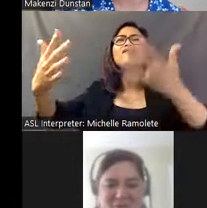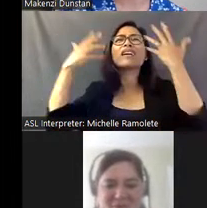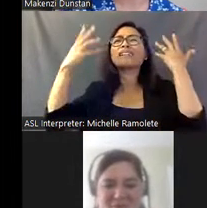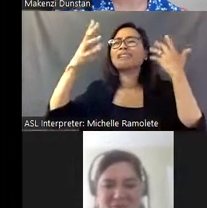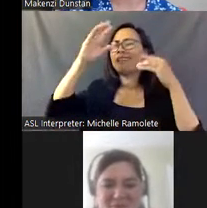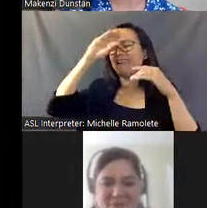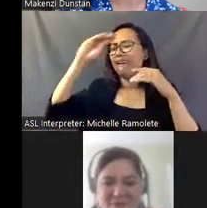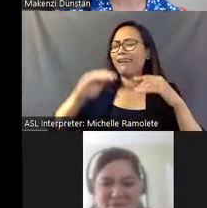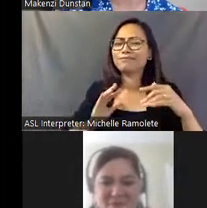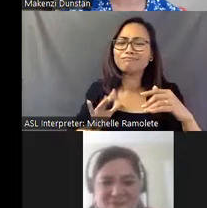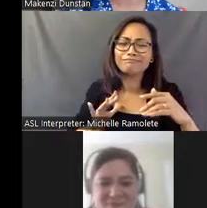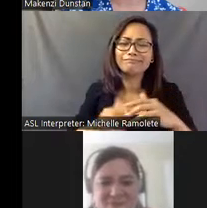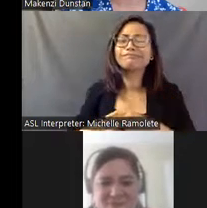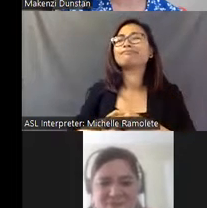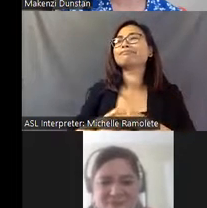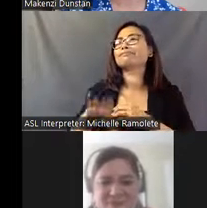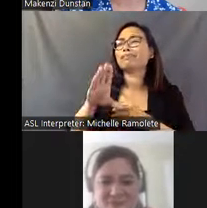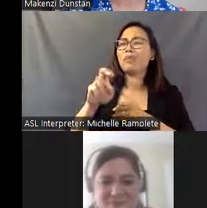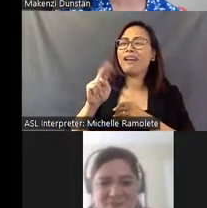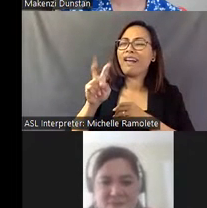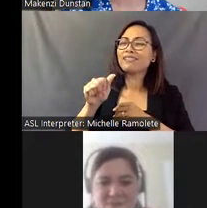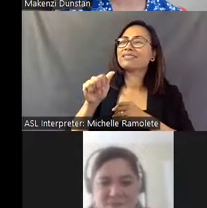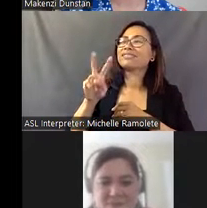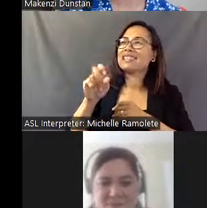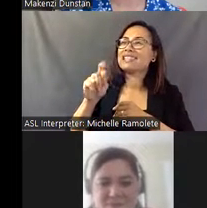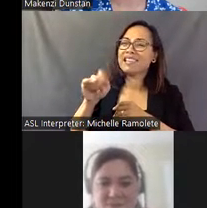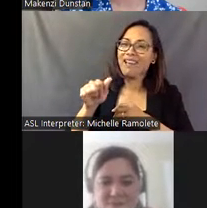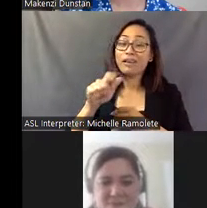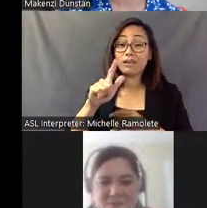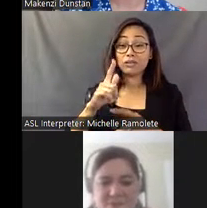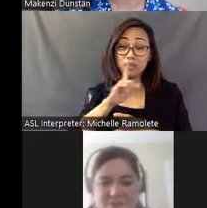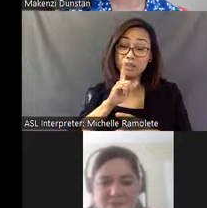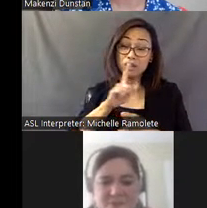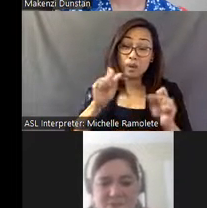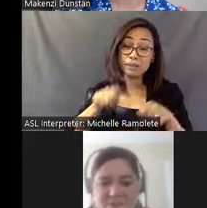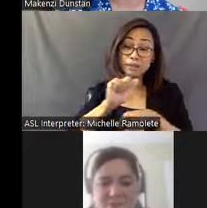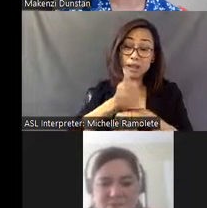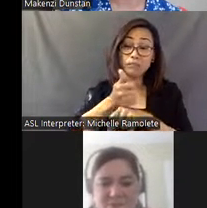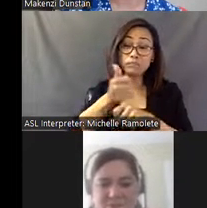But the other thing is, you can set up tours with myself or even other patrons or docents